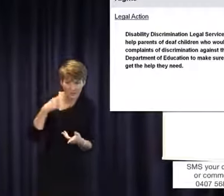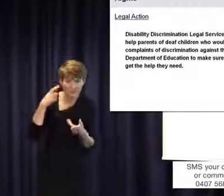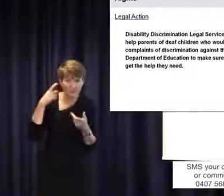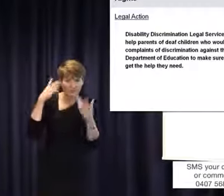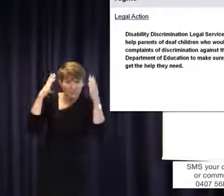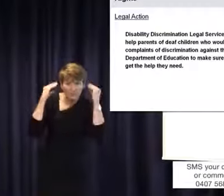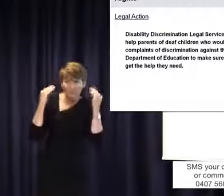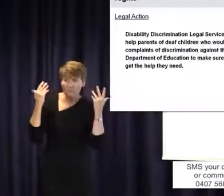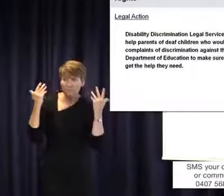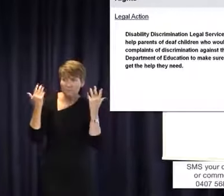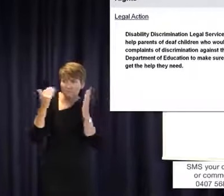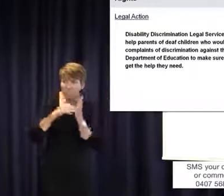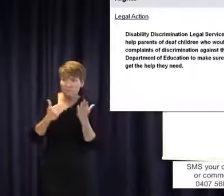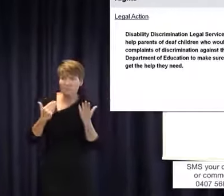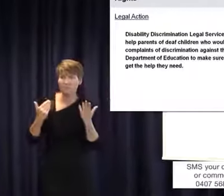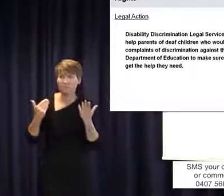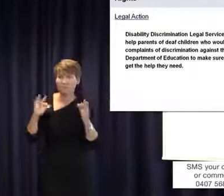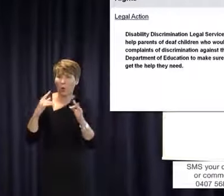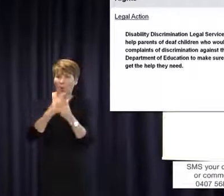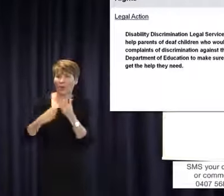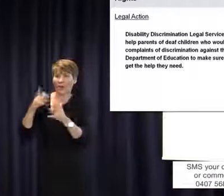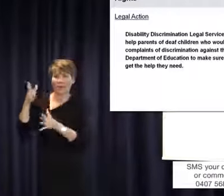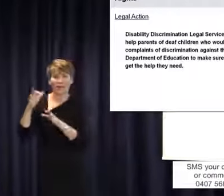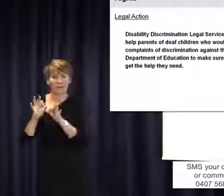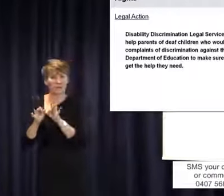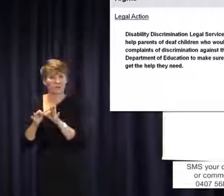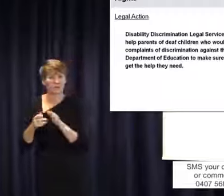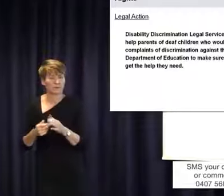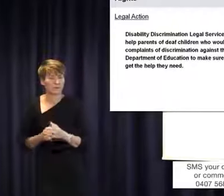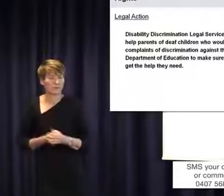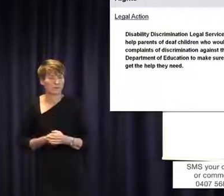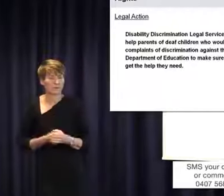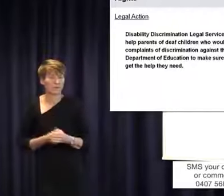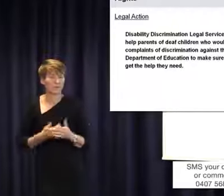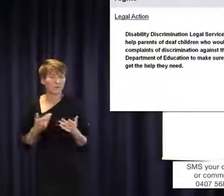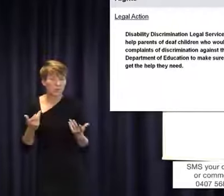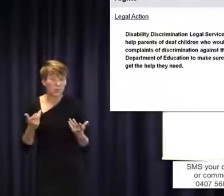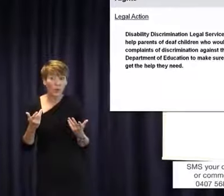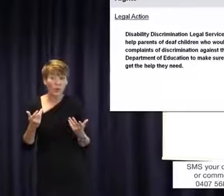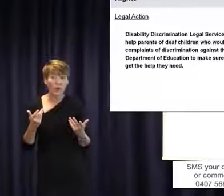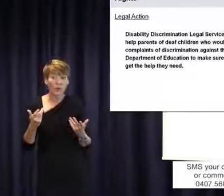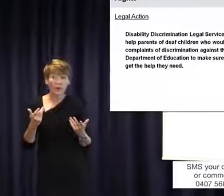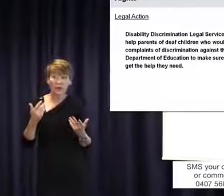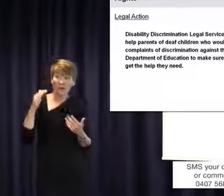or as an alternative to Auslan interpreters. So it seems that government are not going